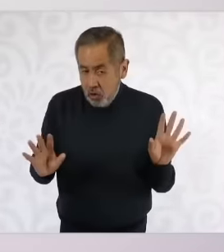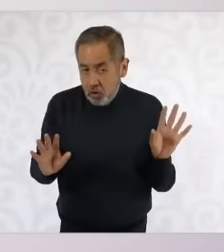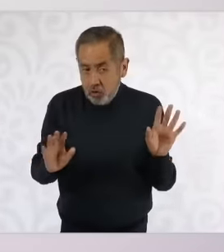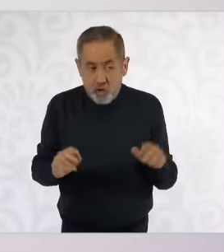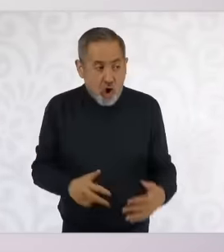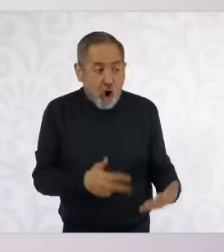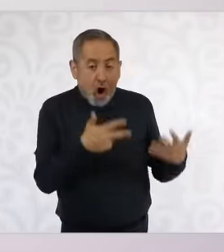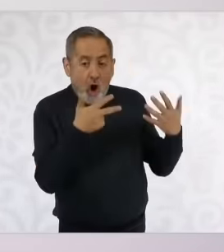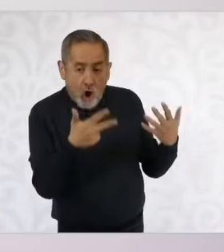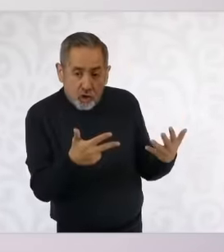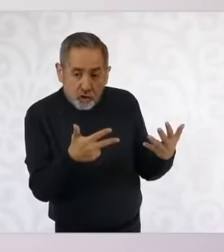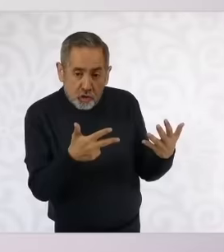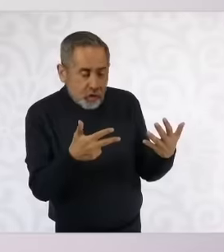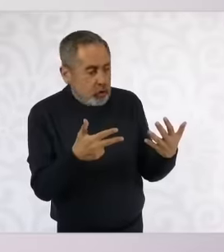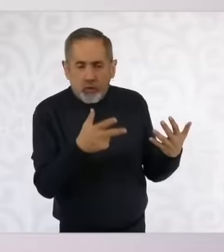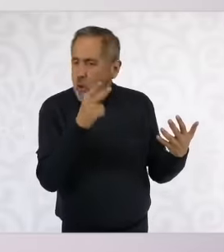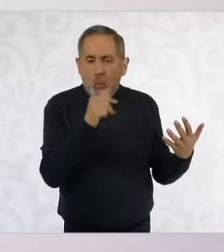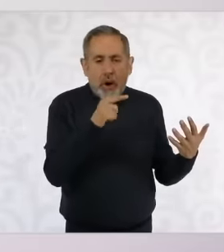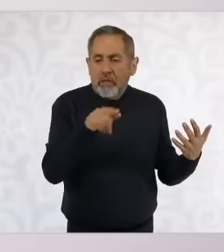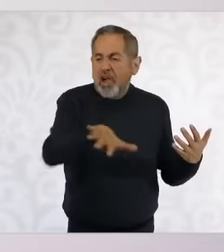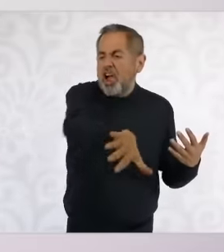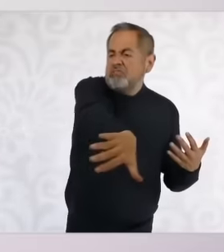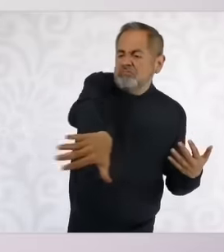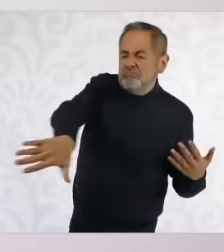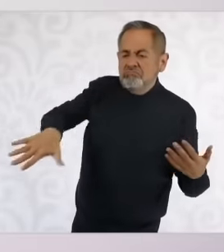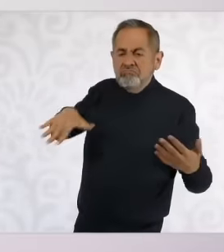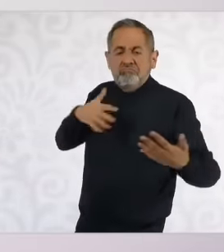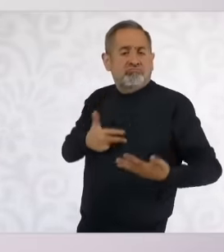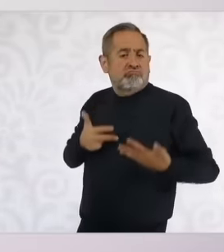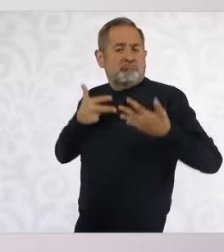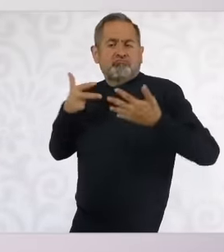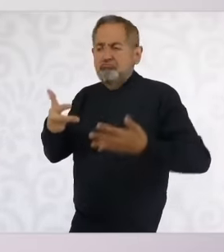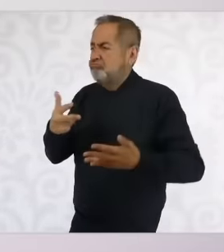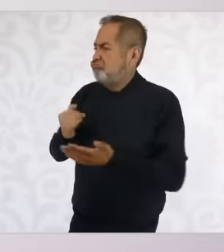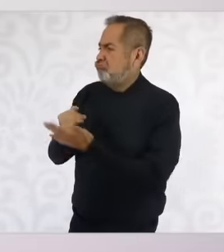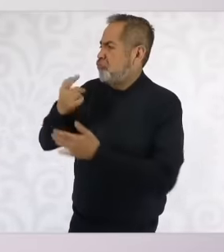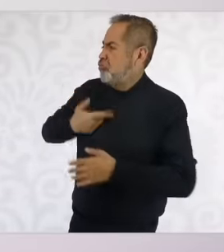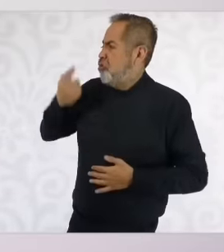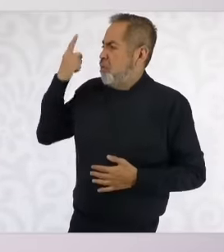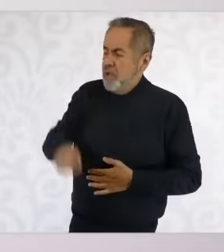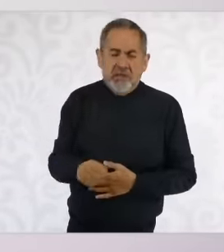ministers cannot be above the people of Mexico and that the person who is